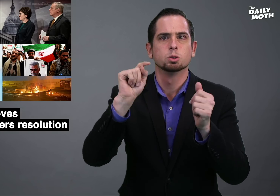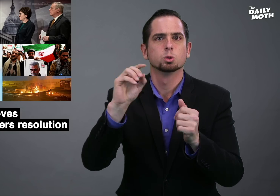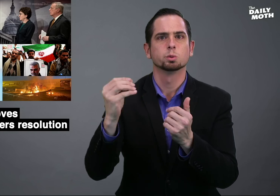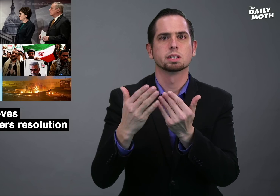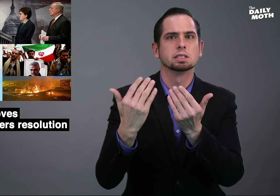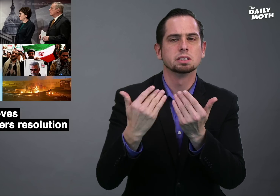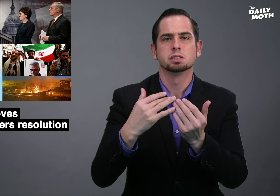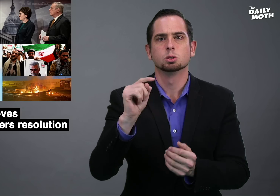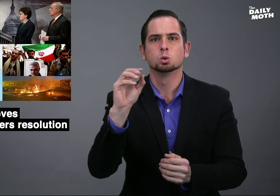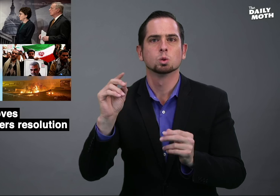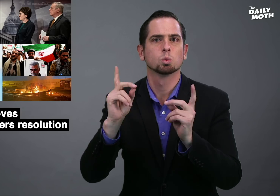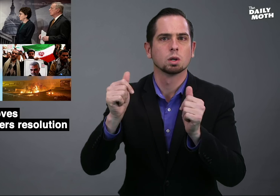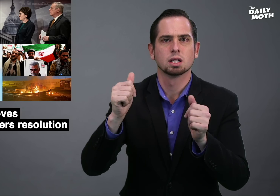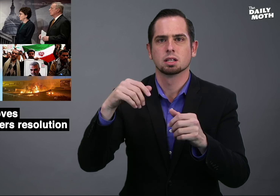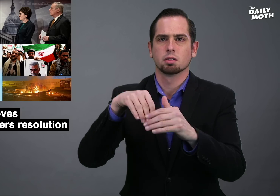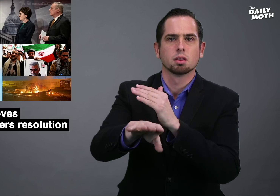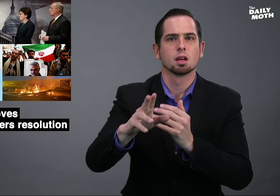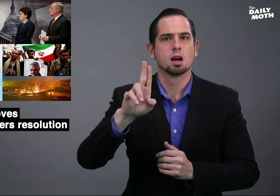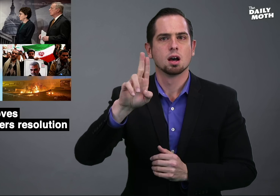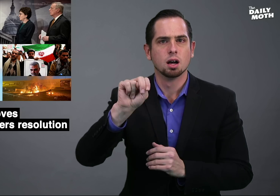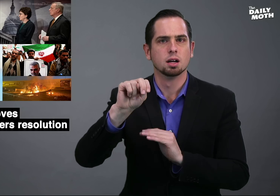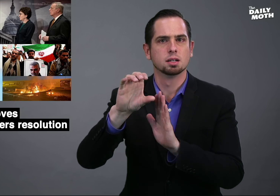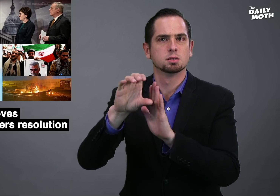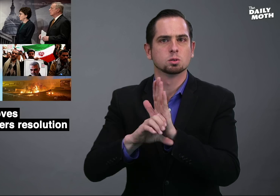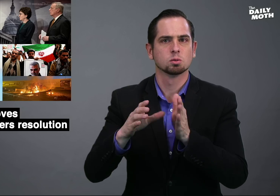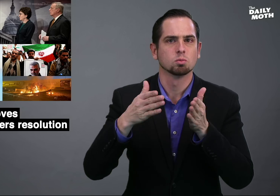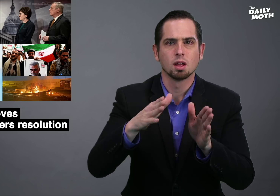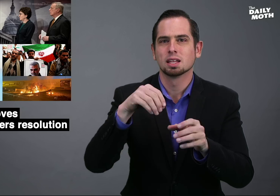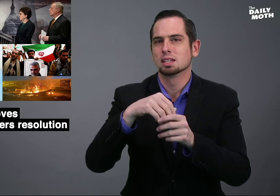too easily, too quickly, in an unconstitutional way,